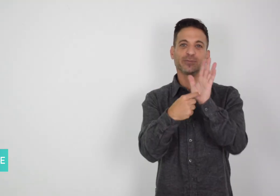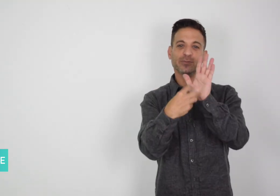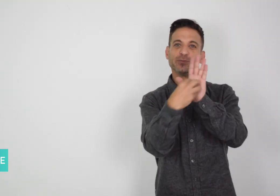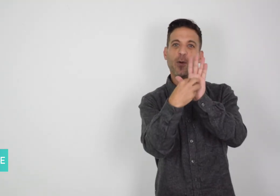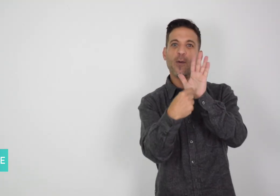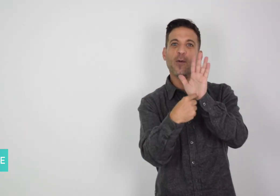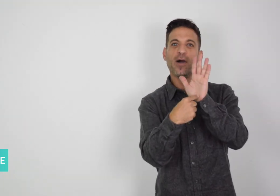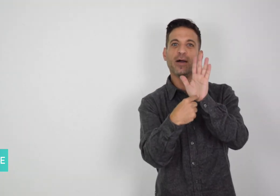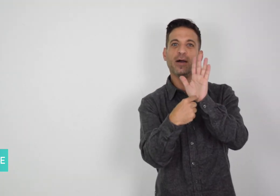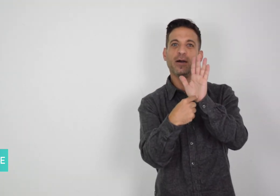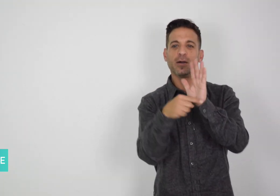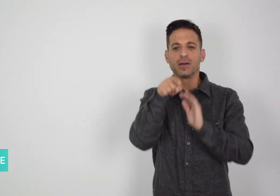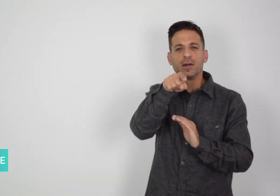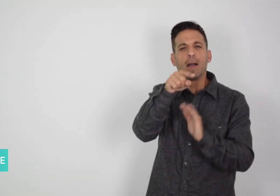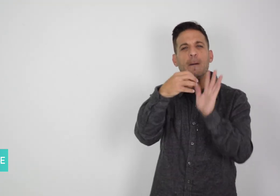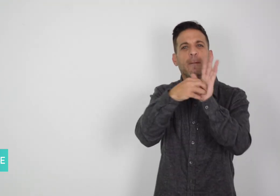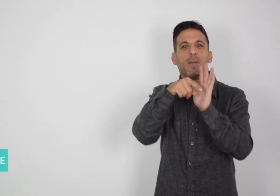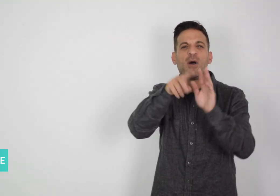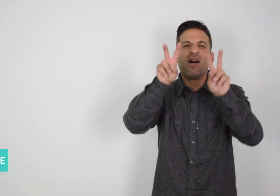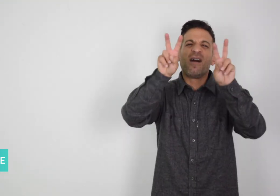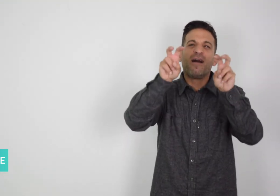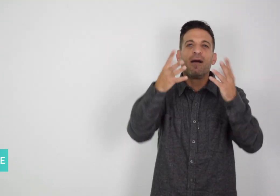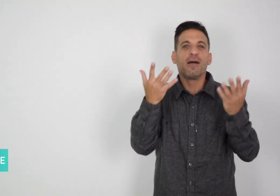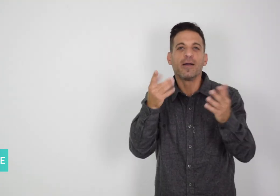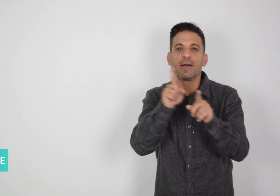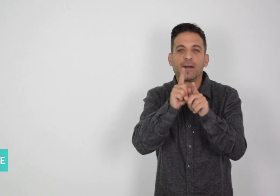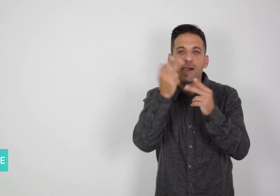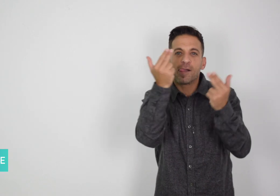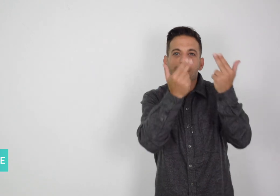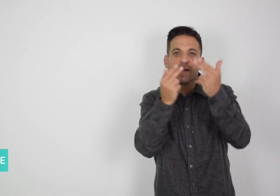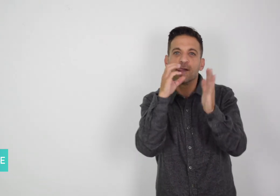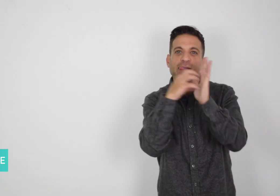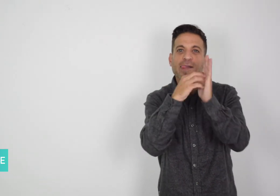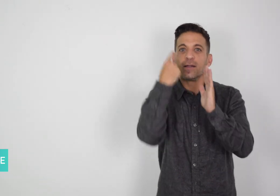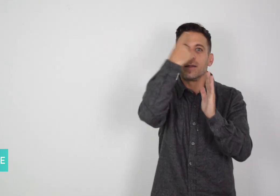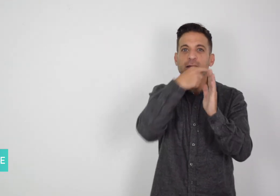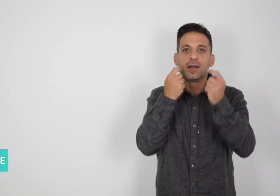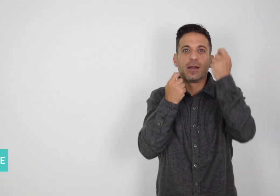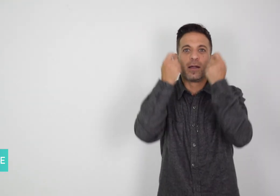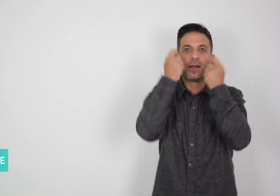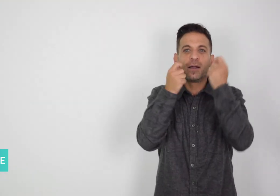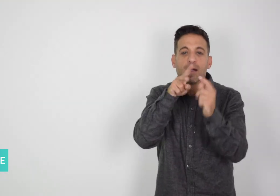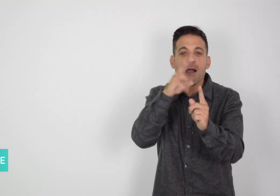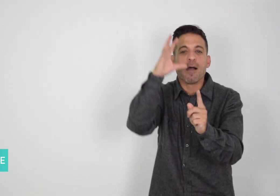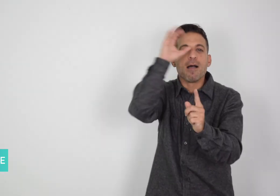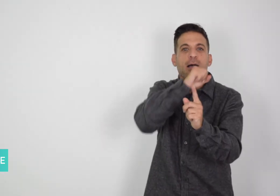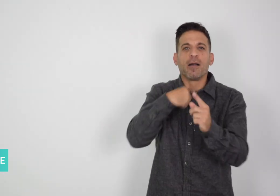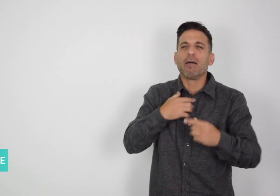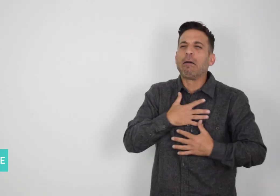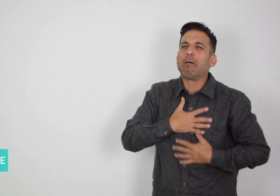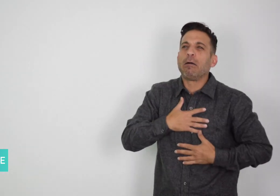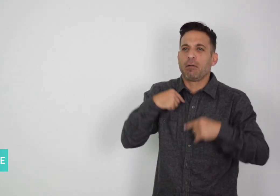Users can then use their memoji to create videos and